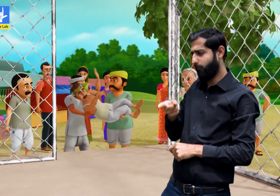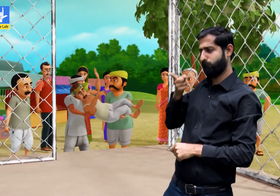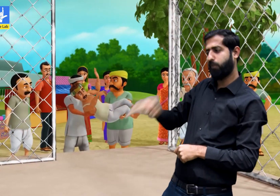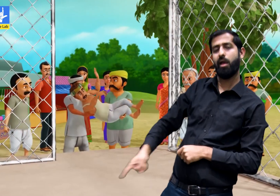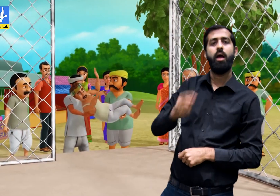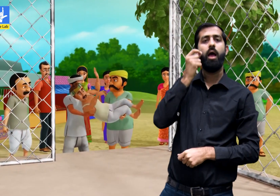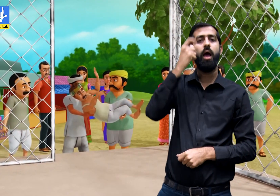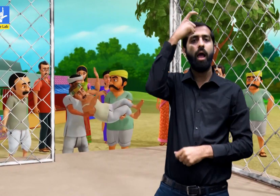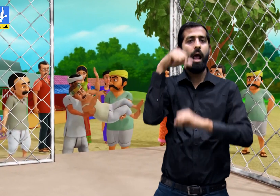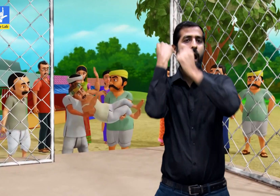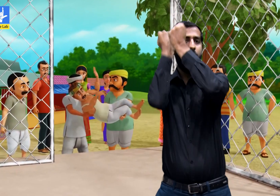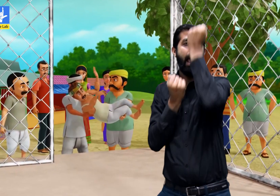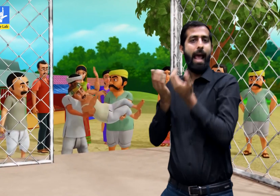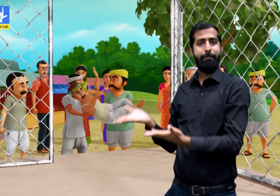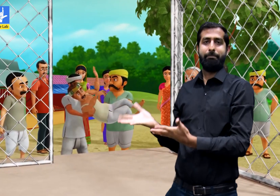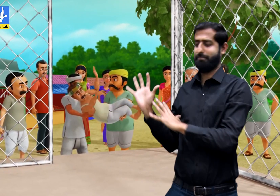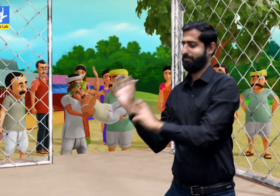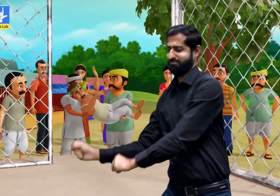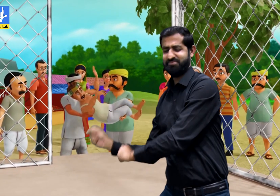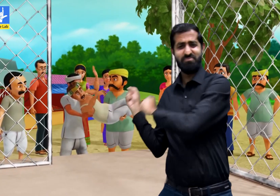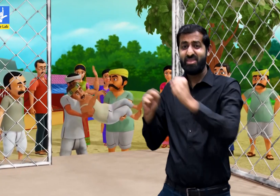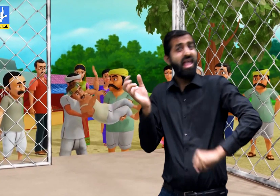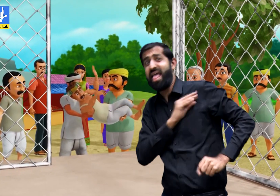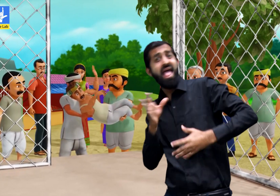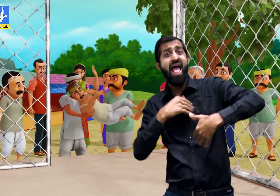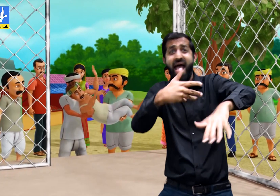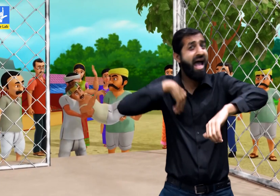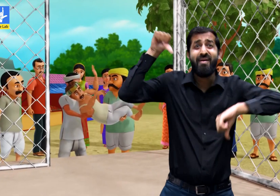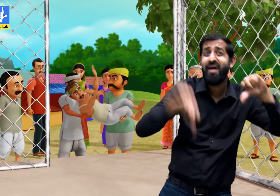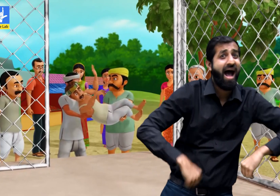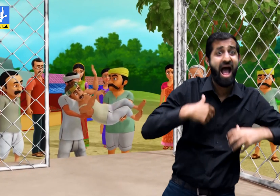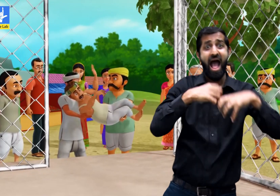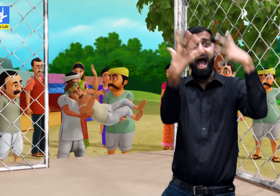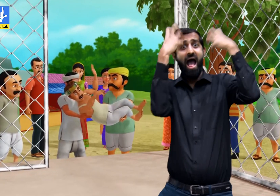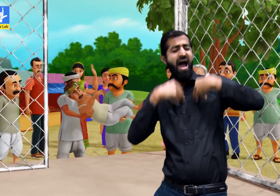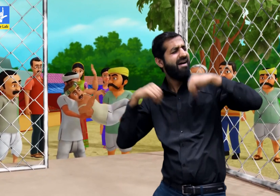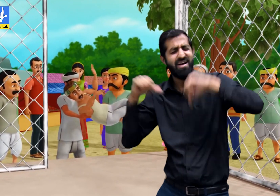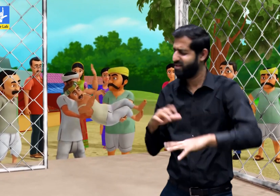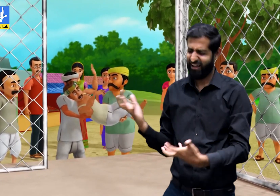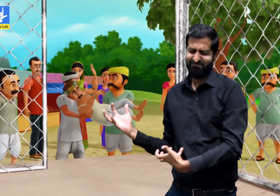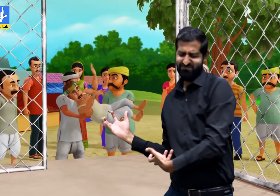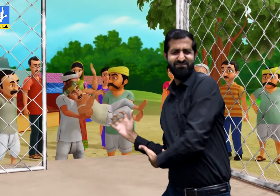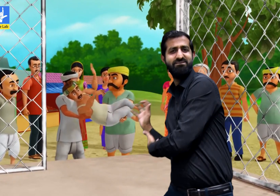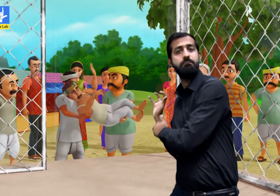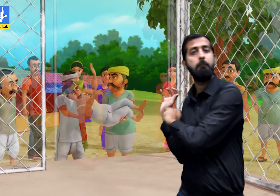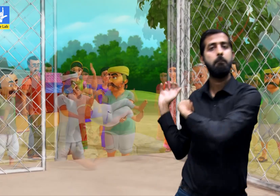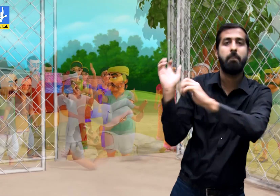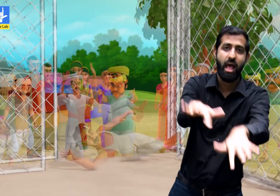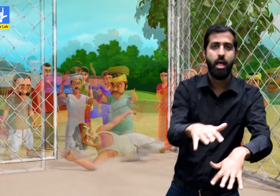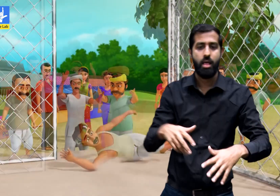Then they caught a man that was the farmer. They forcefully took him and threw him into that cage